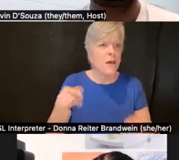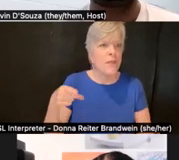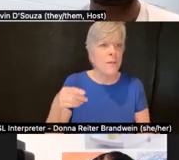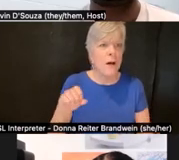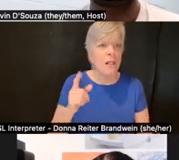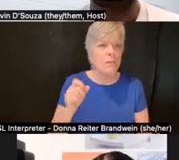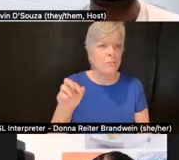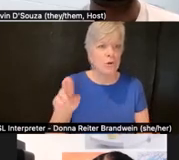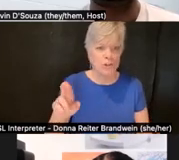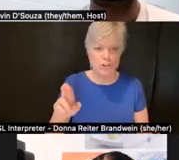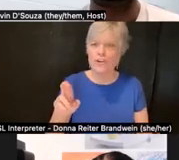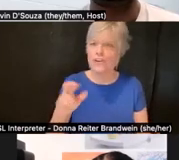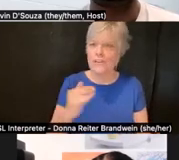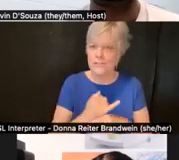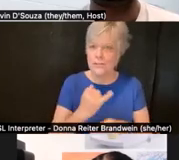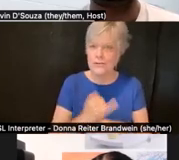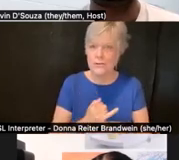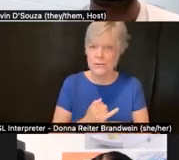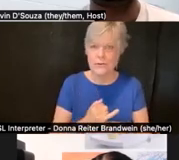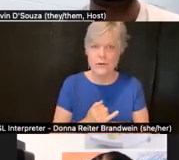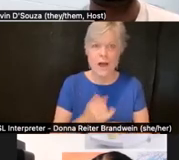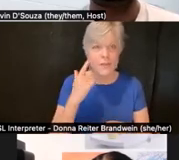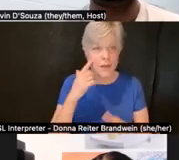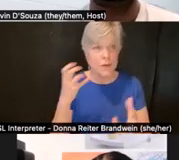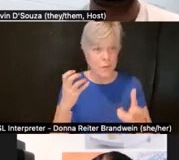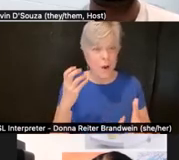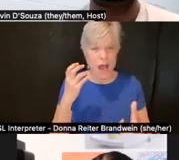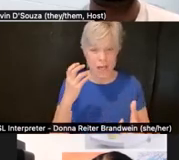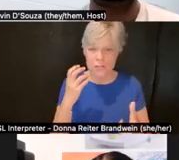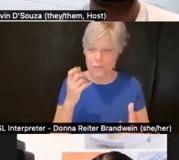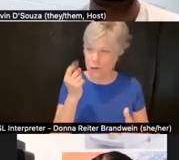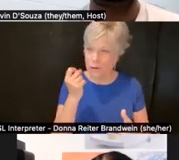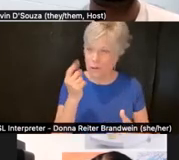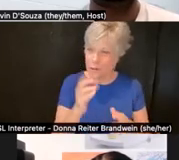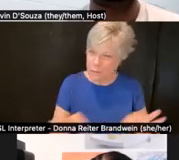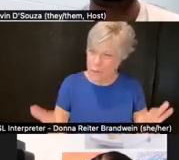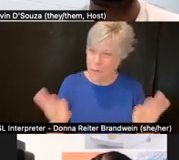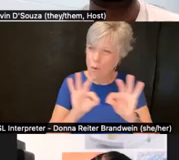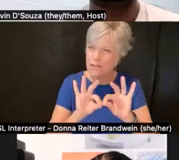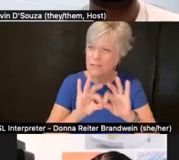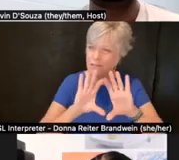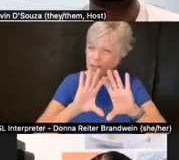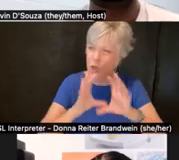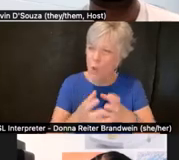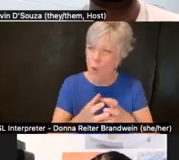I think if people want to understand the importance of global movement around disability justice,